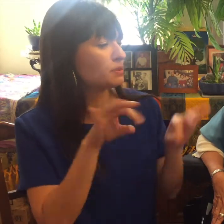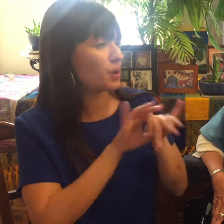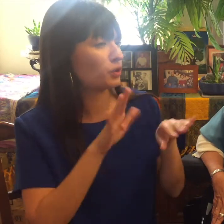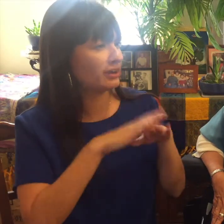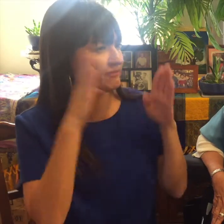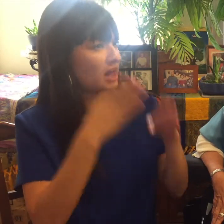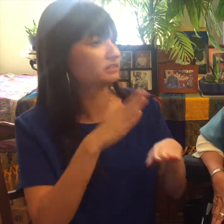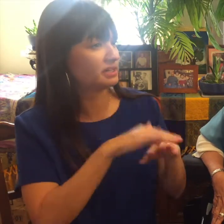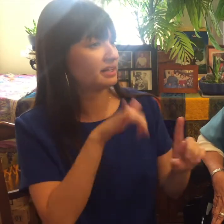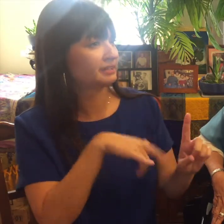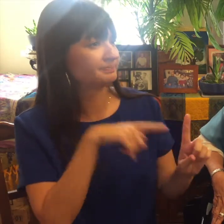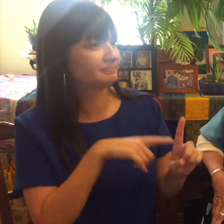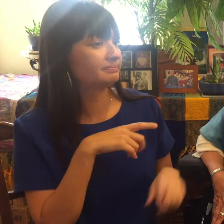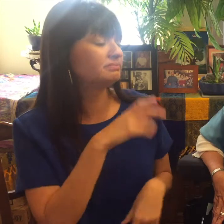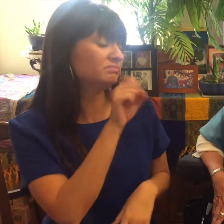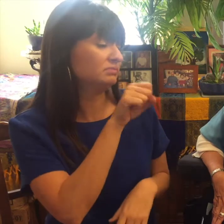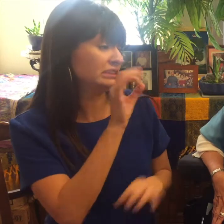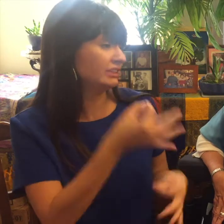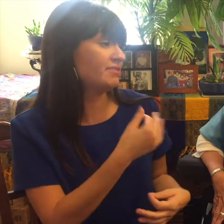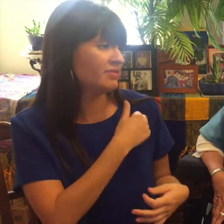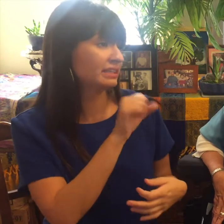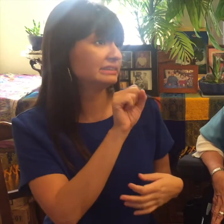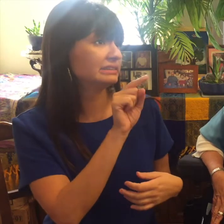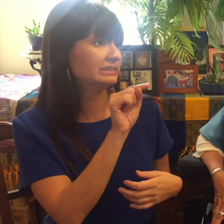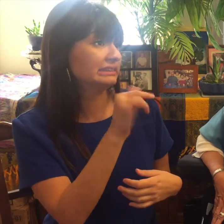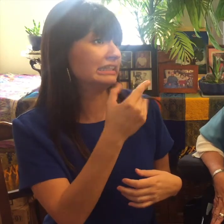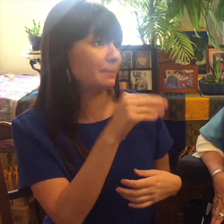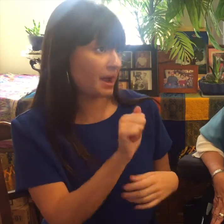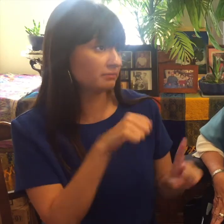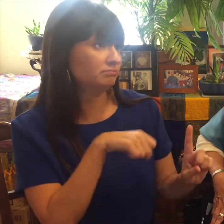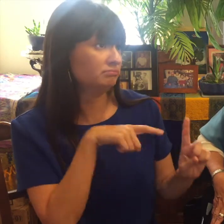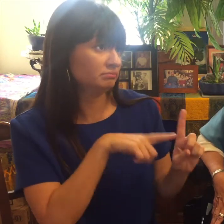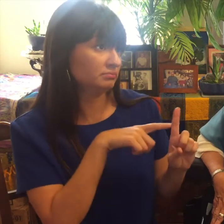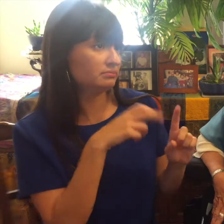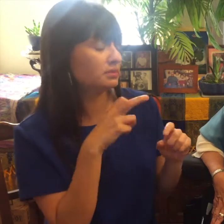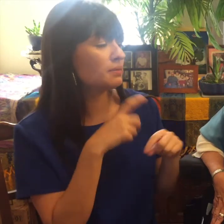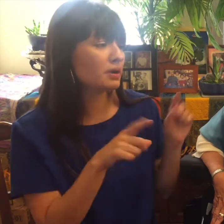things so I think it's important to focus on that side yes I do think that